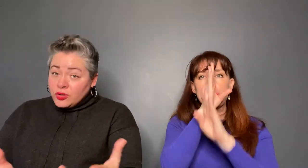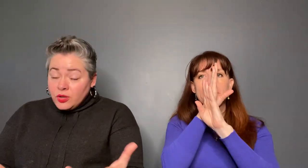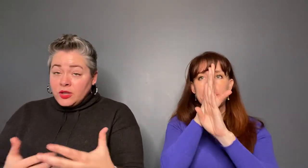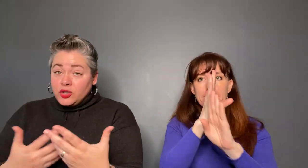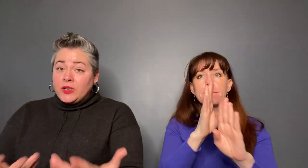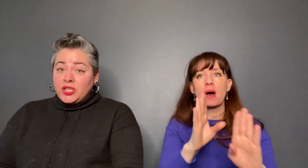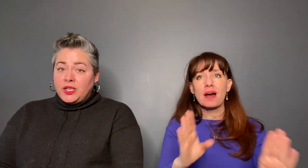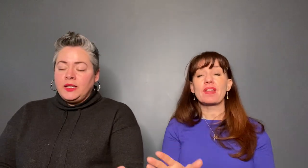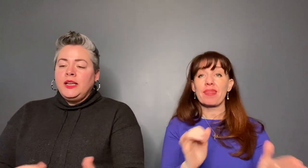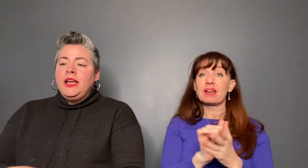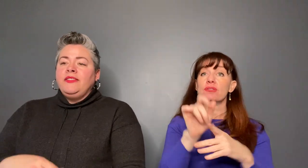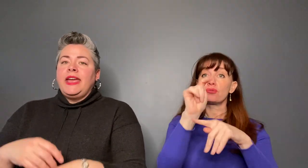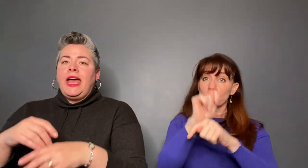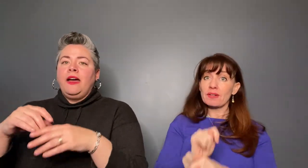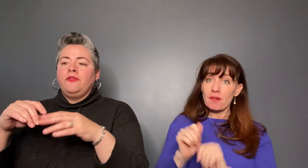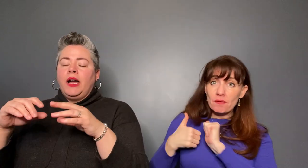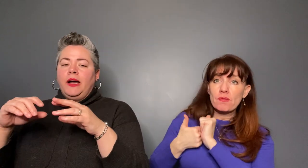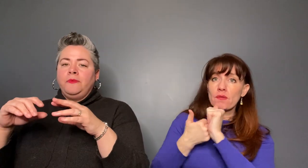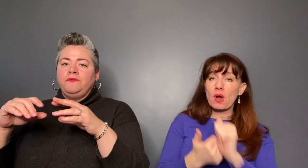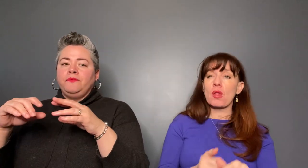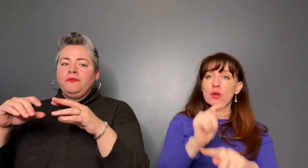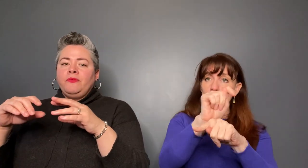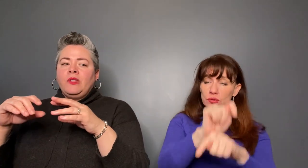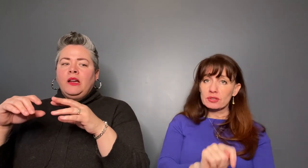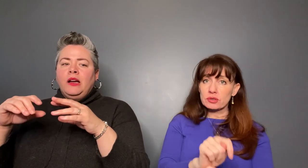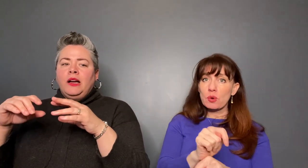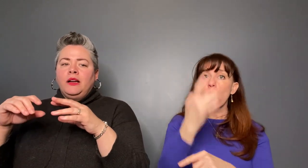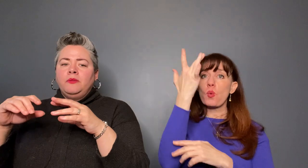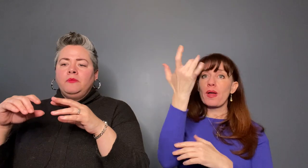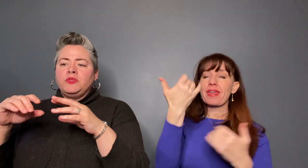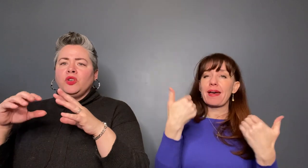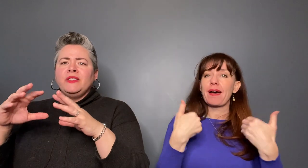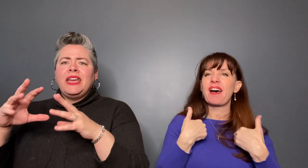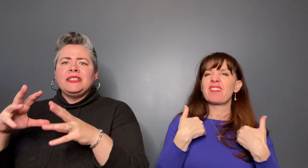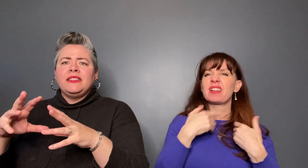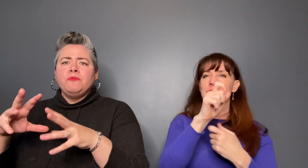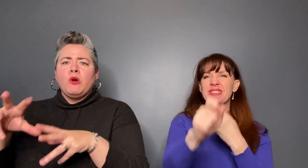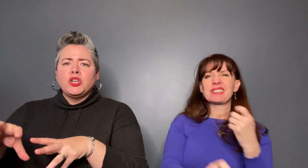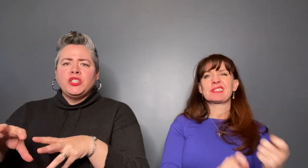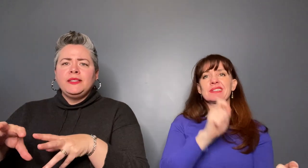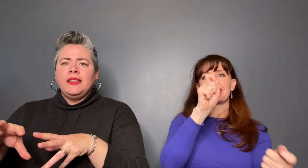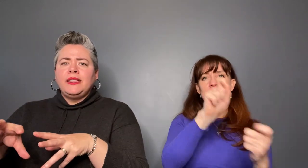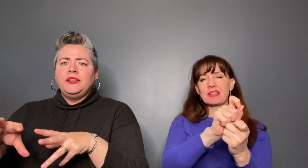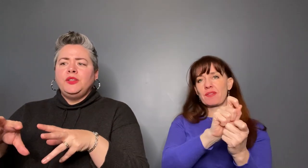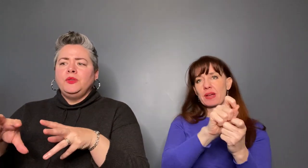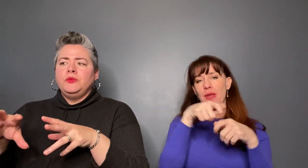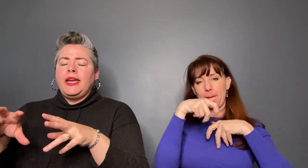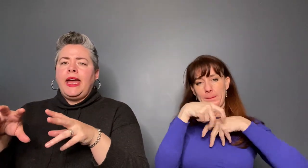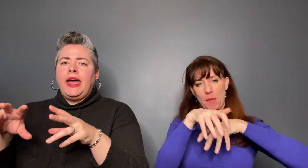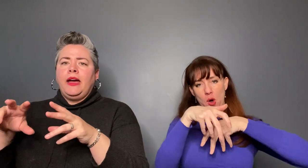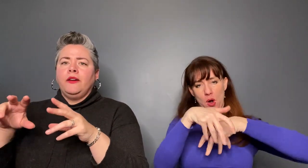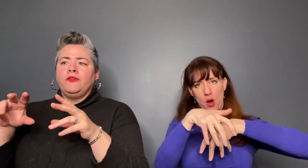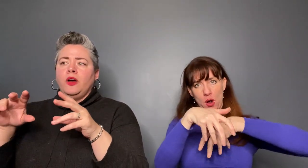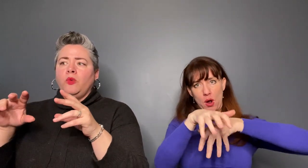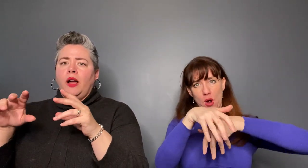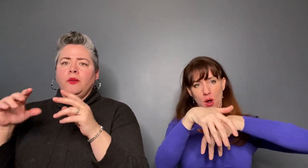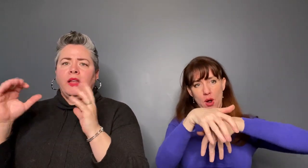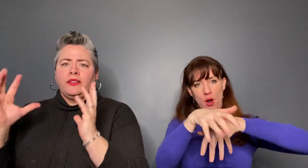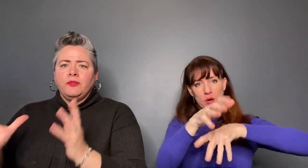tradition, they have certain things: marches that they do, they have the